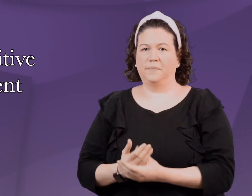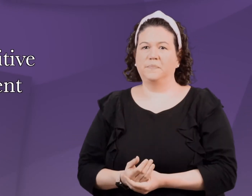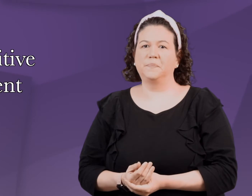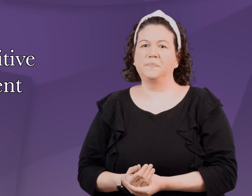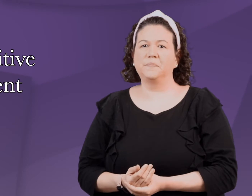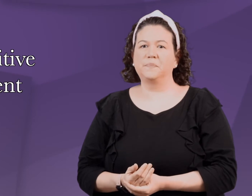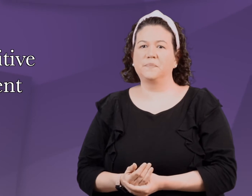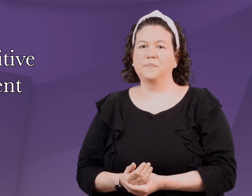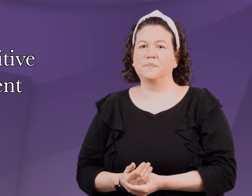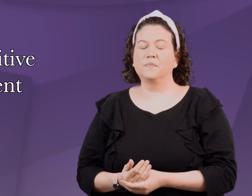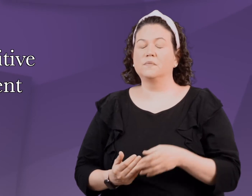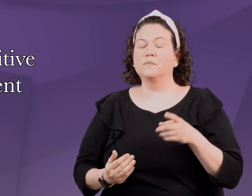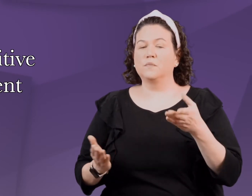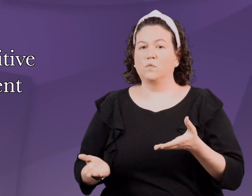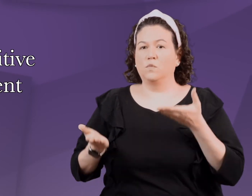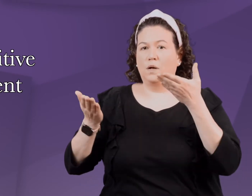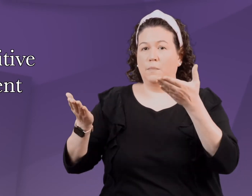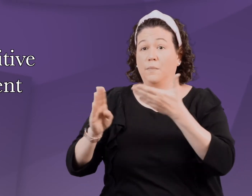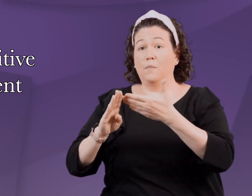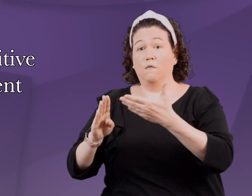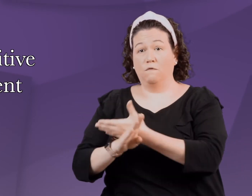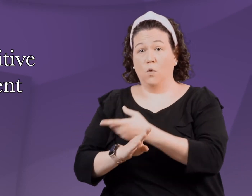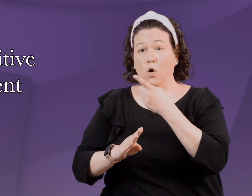She recommends that before you interact with your child